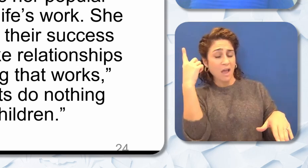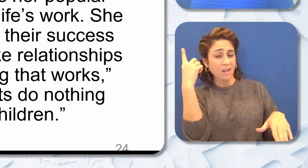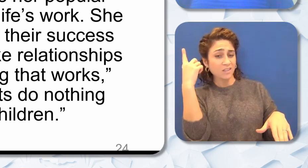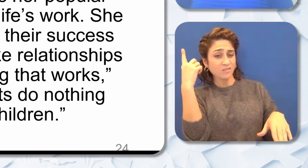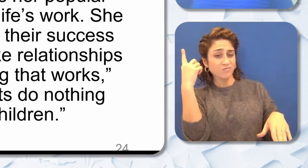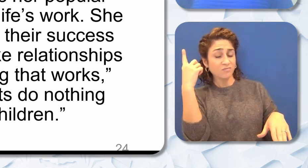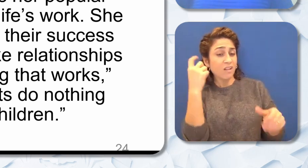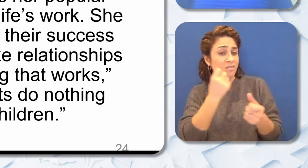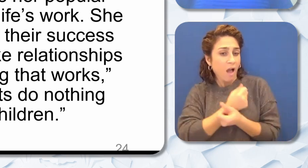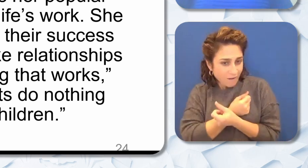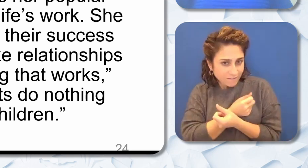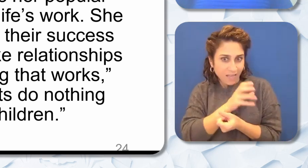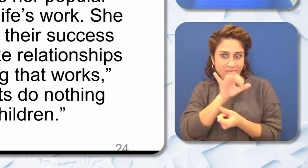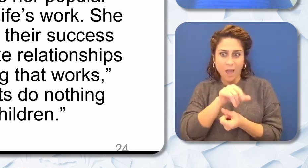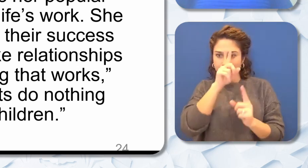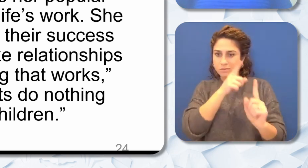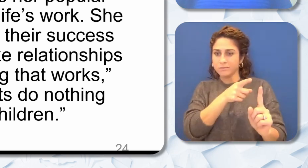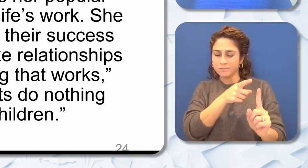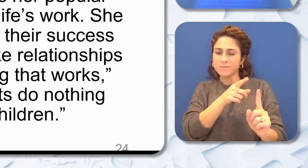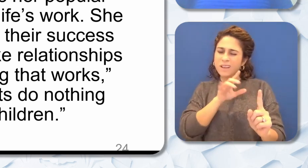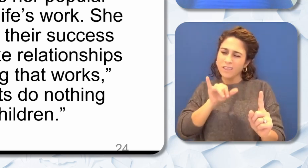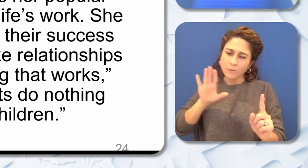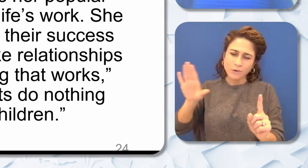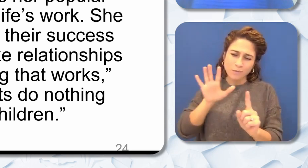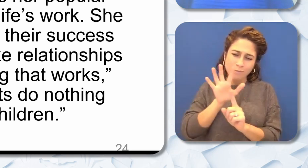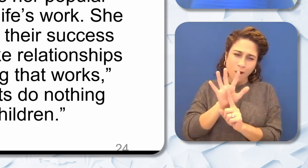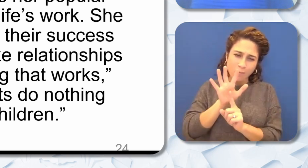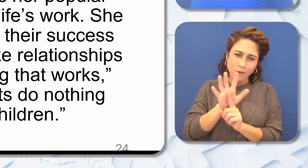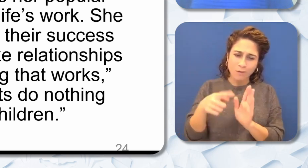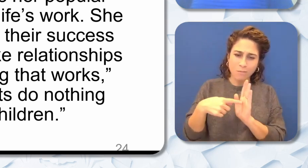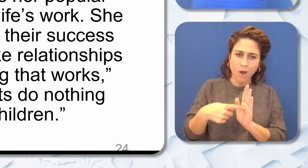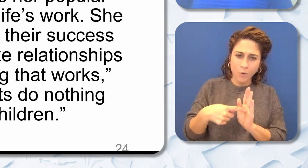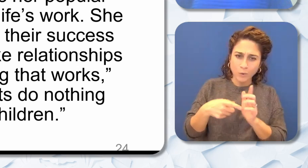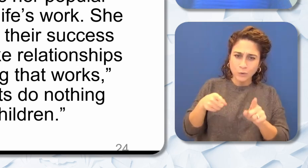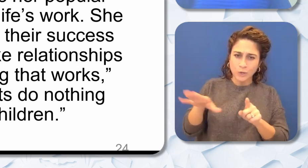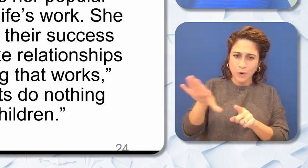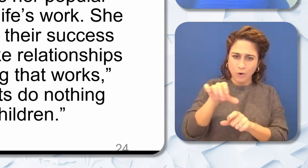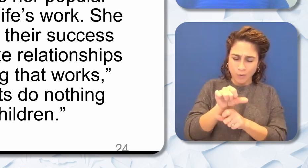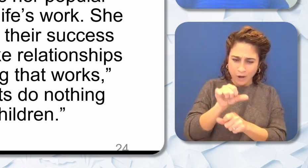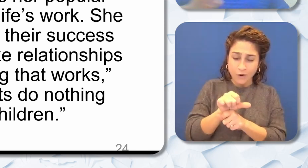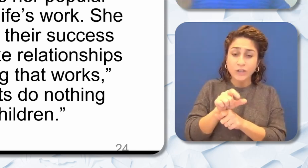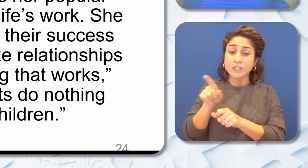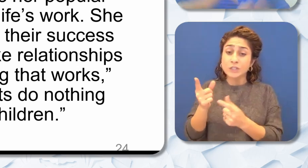was her popular motto throughout her career and life's work. She praised her students applauded